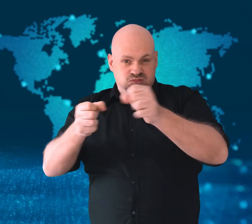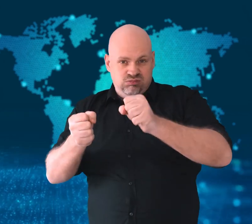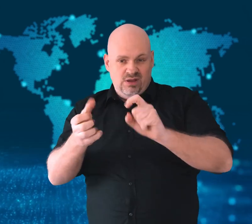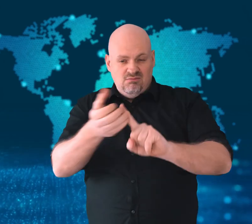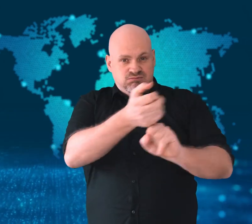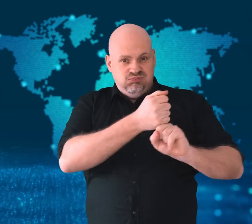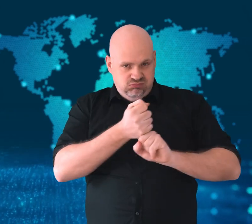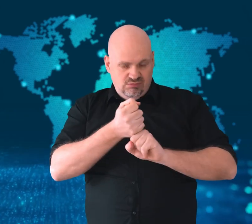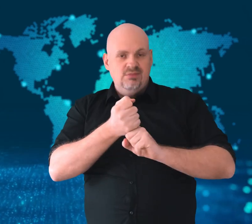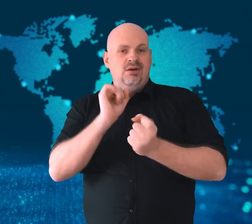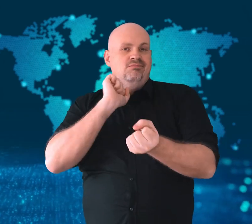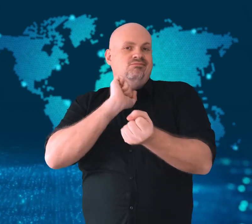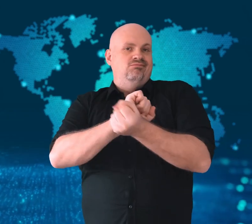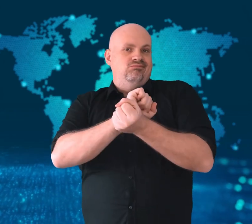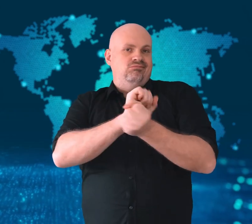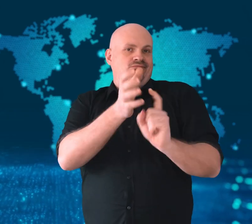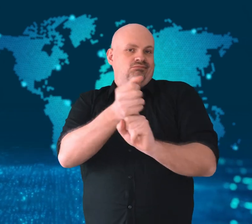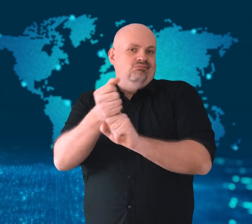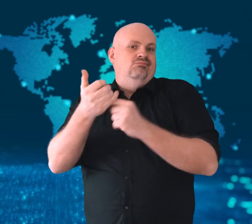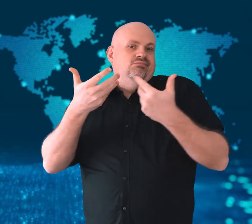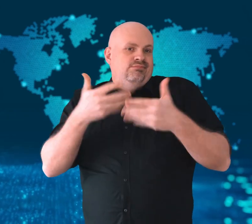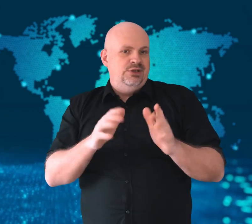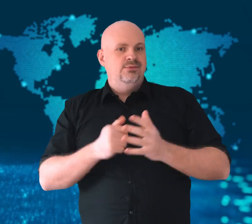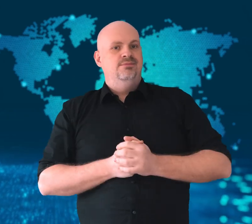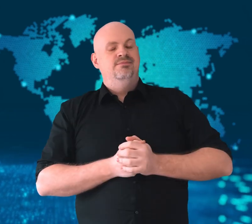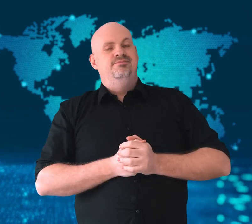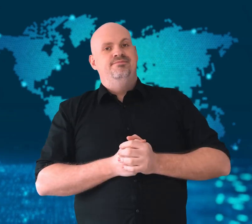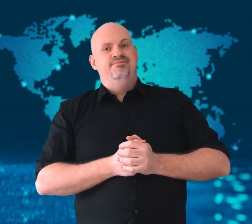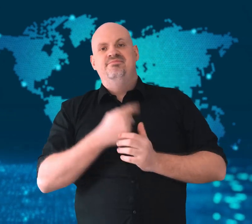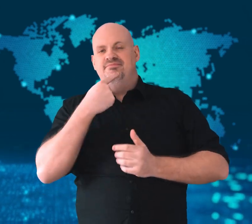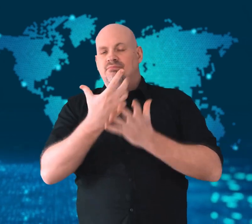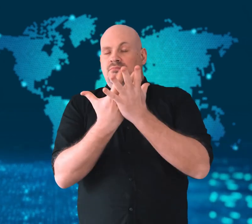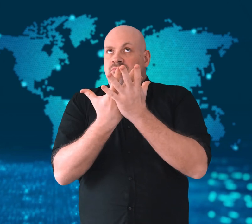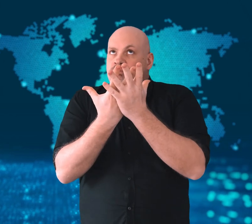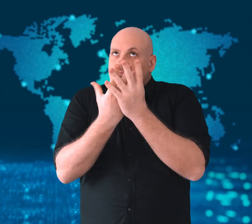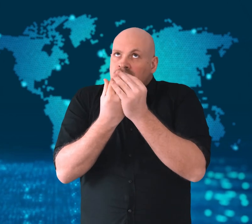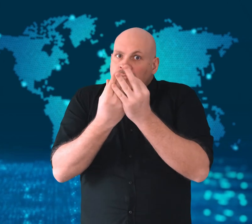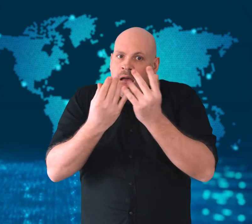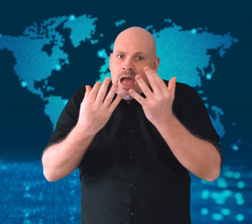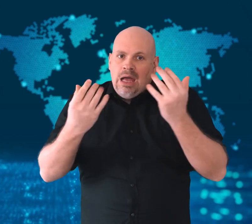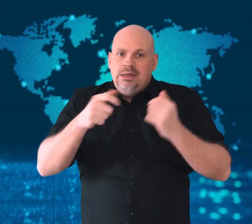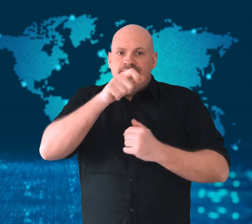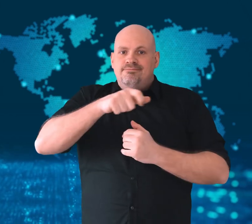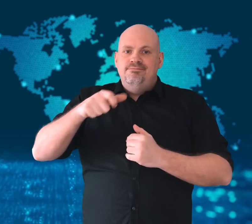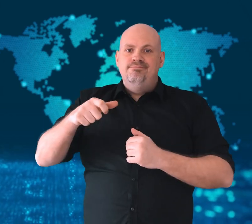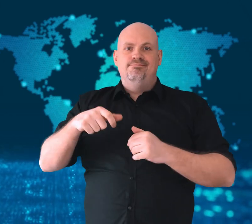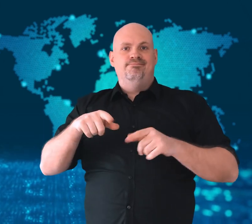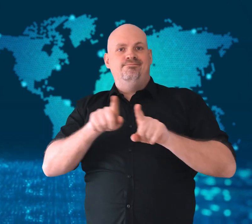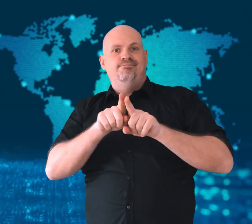and that members of the coup had been arrested.